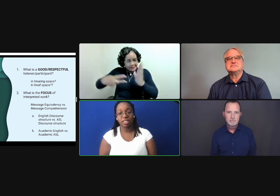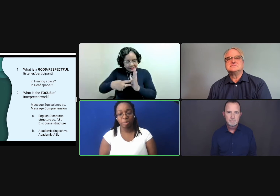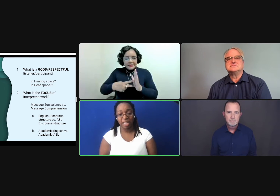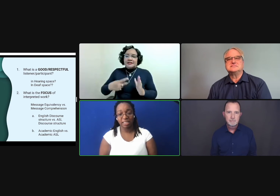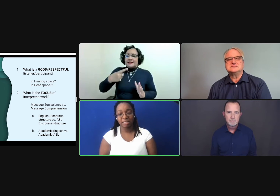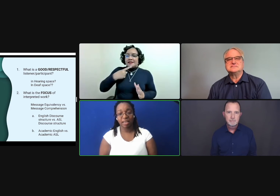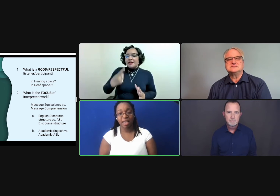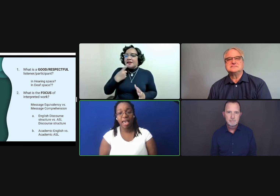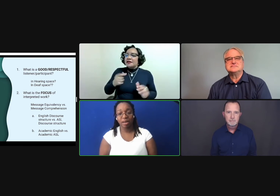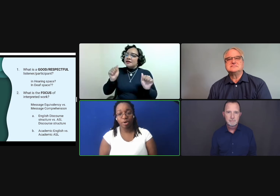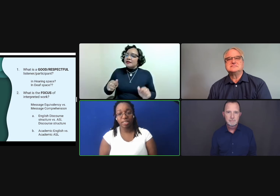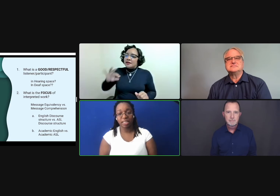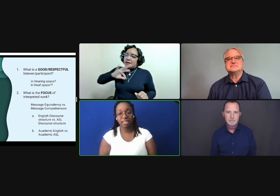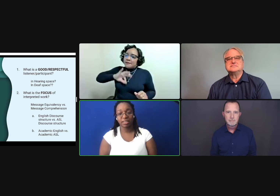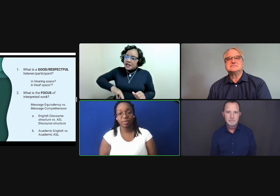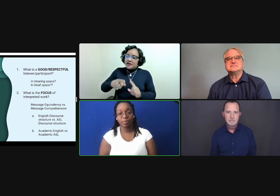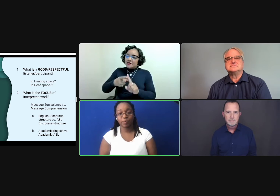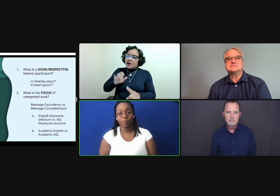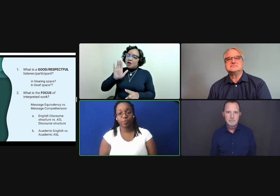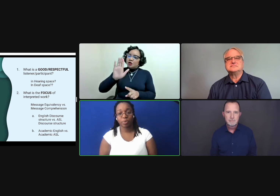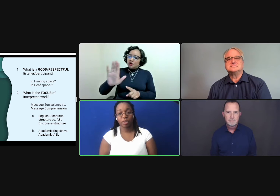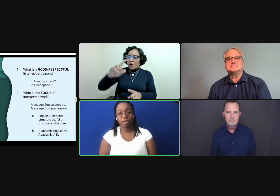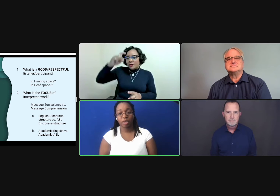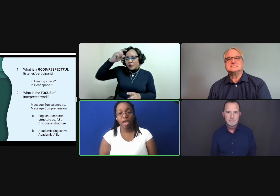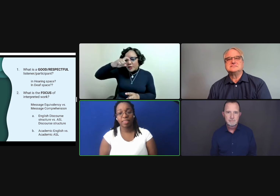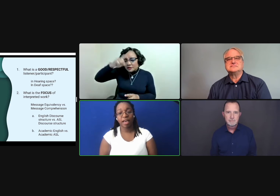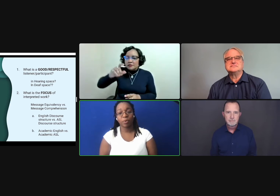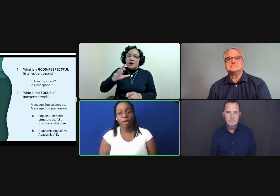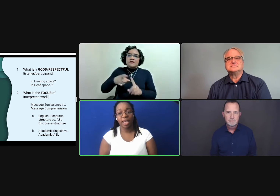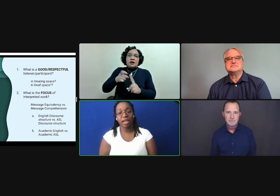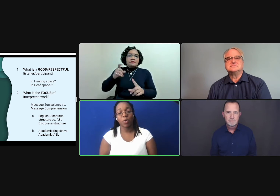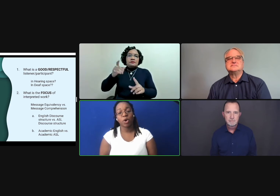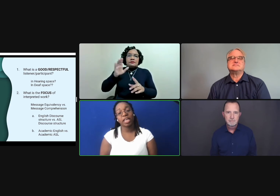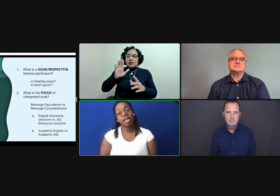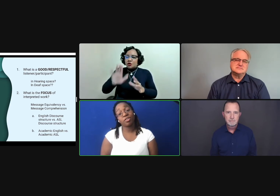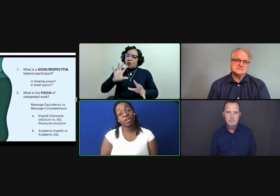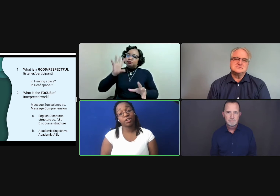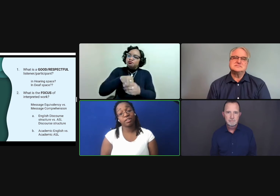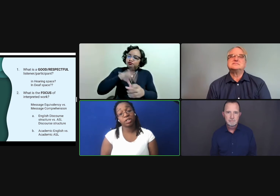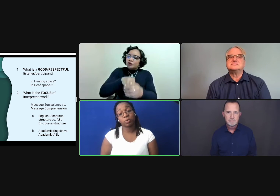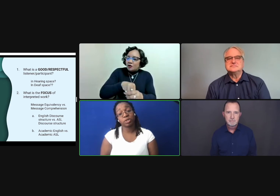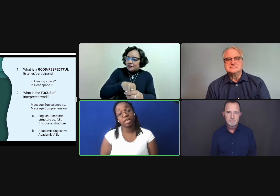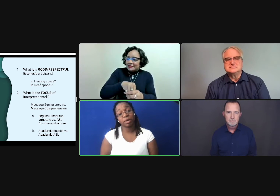in the space and the process. And that way, the other individuals